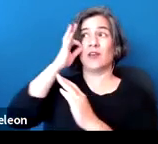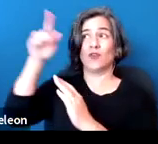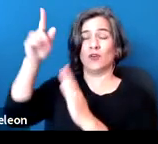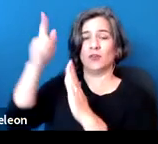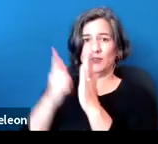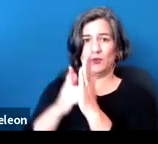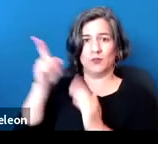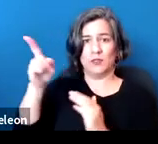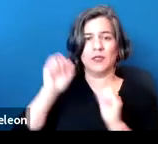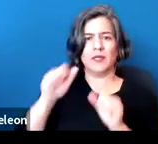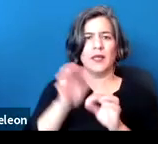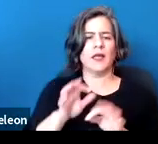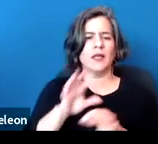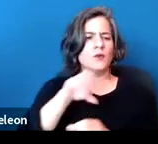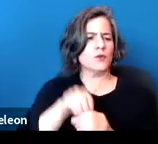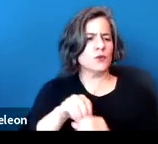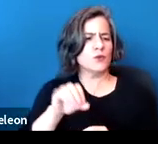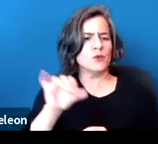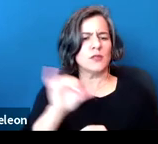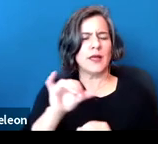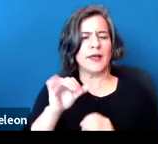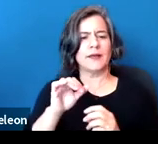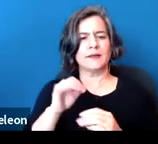can include things like limiting normal cell growth.